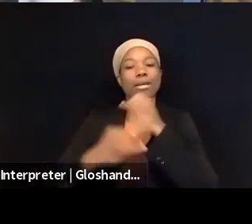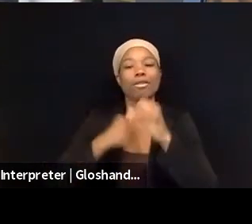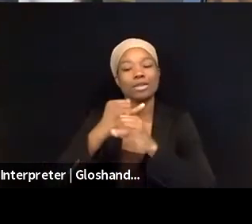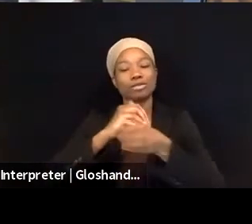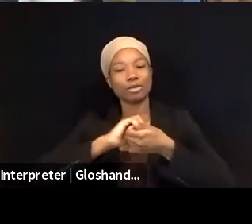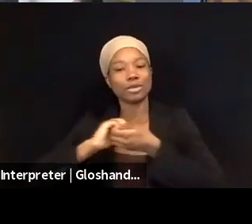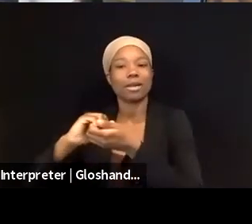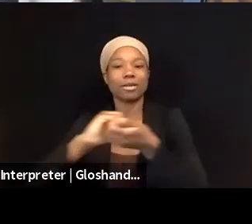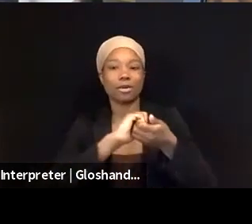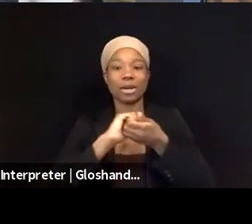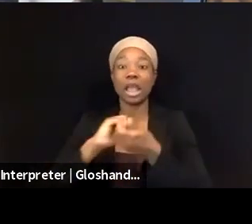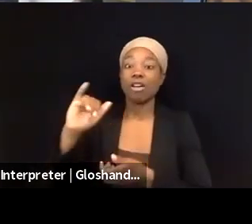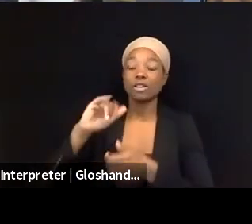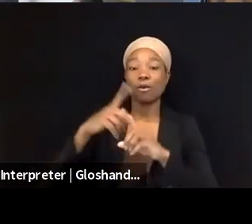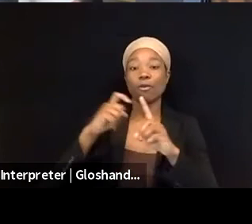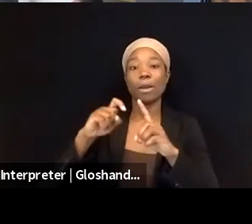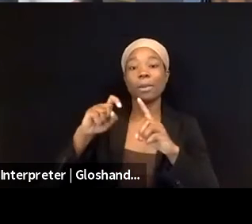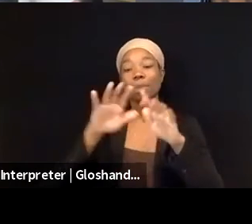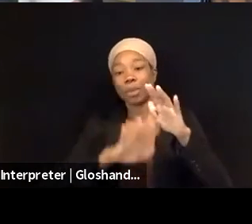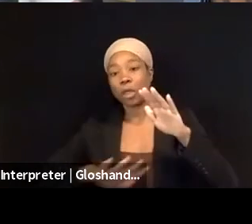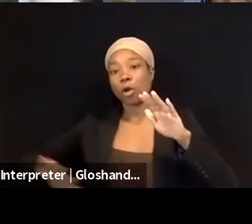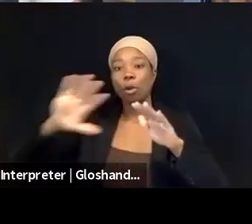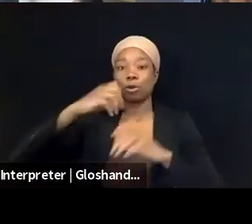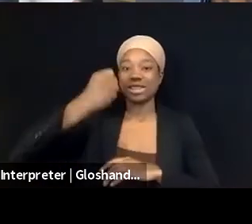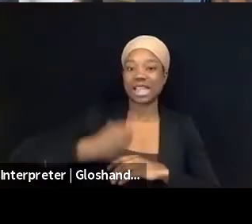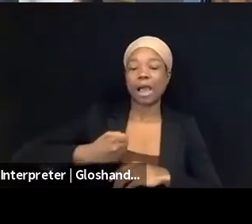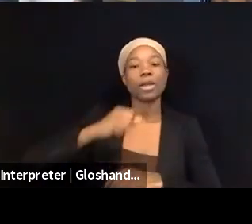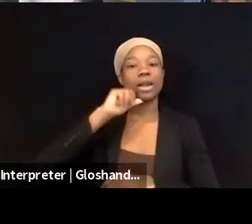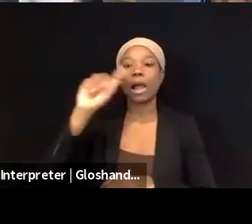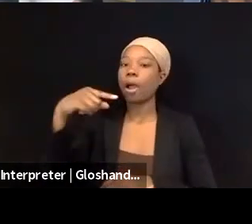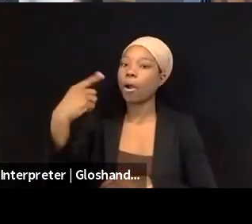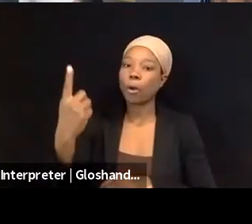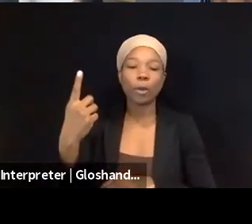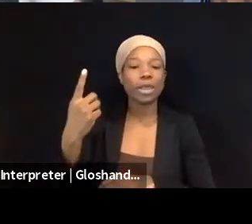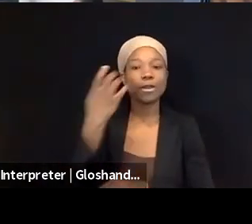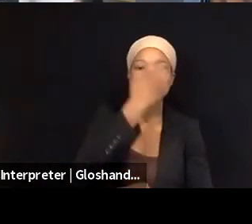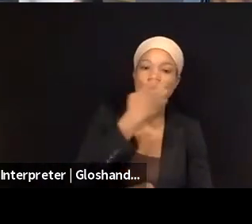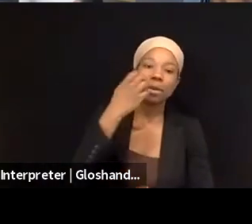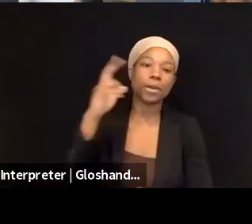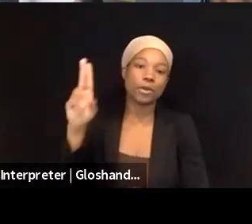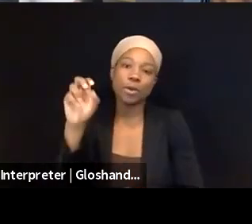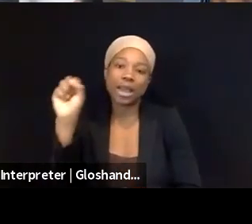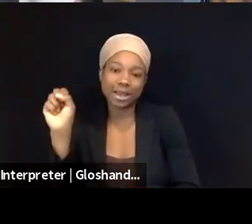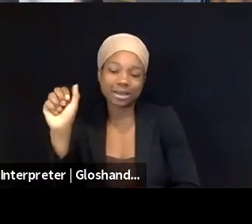not only from Europe and the US that was happening, which is, was not the case.